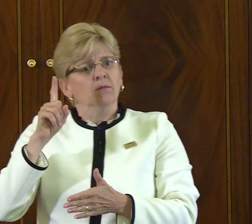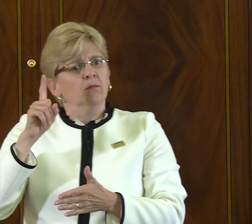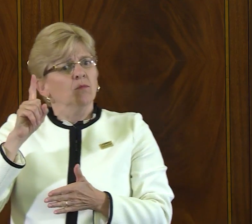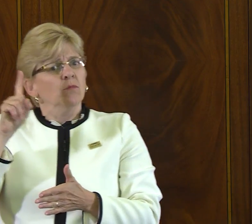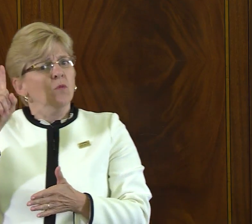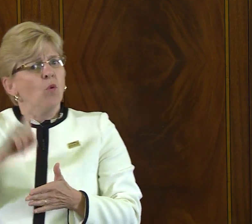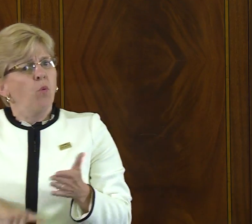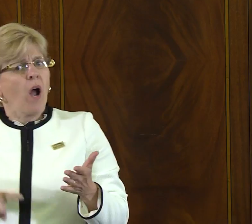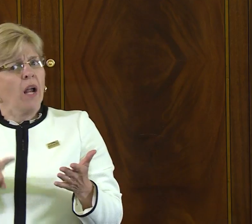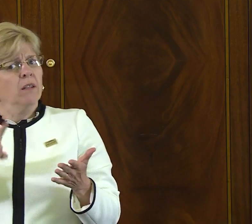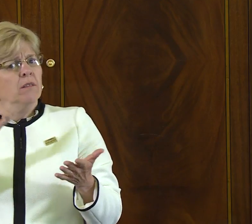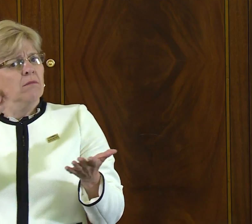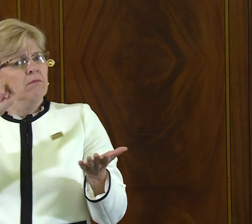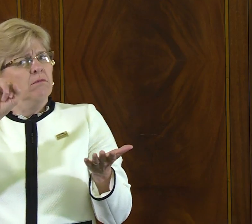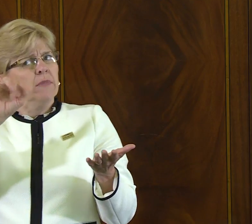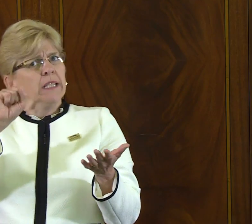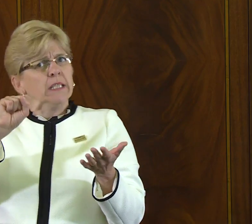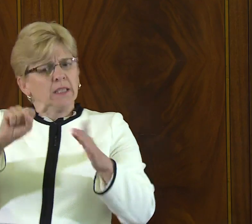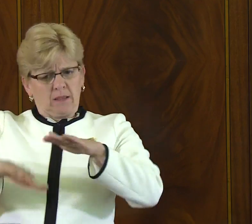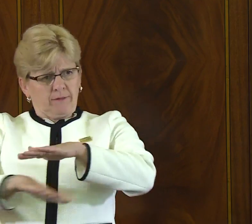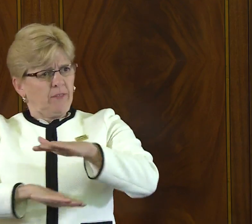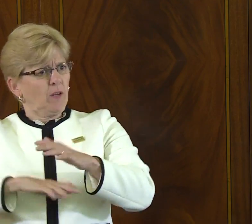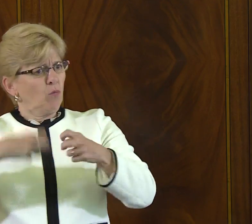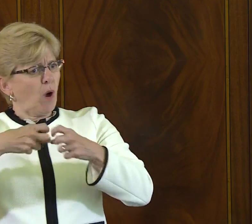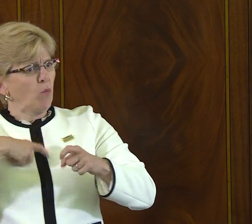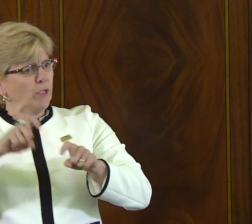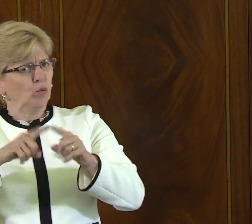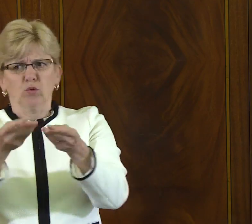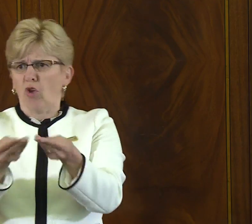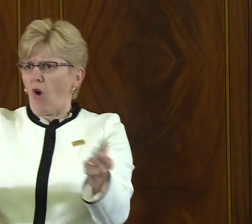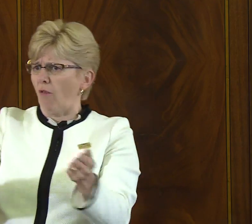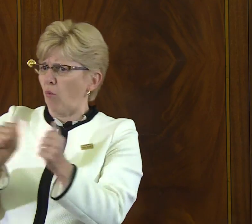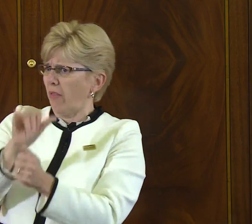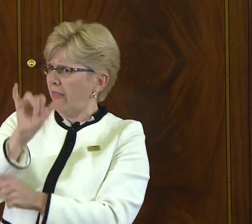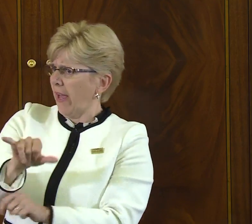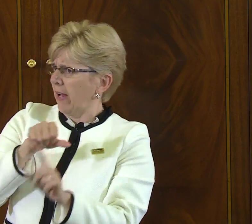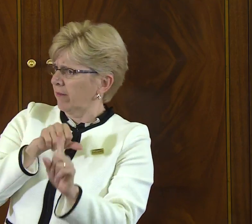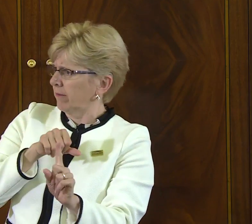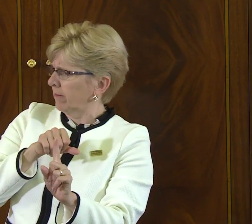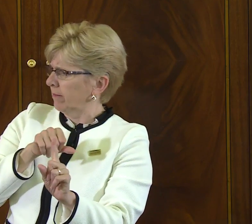as to why that is the case. What's the fundamental problem that we need